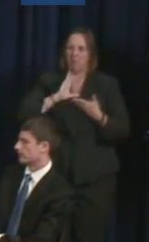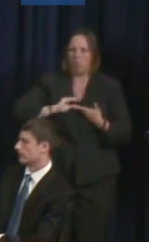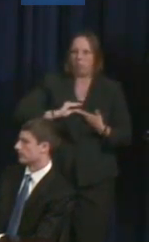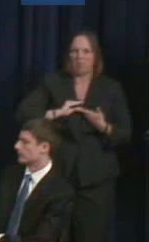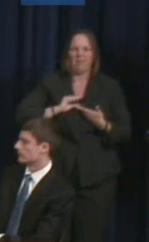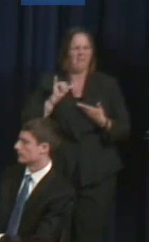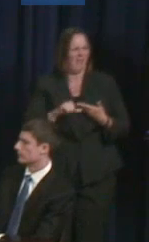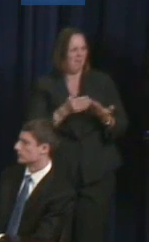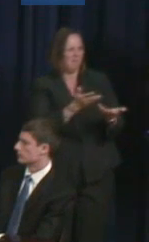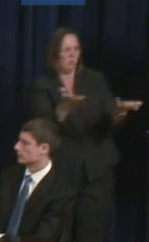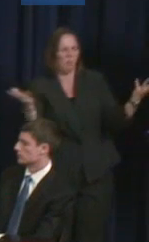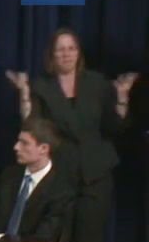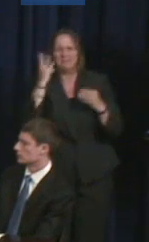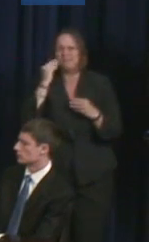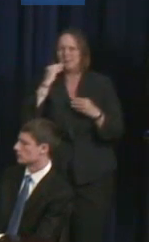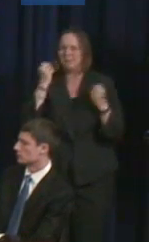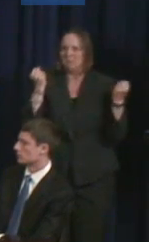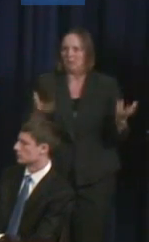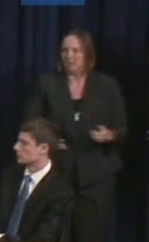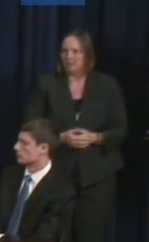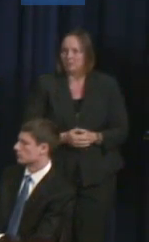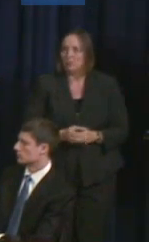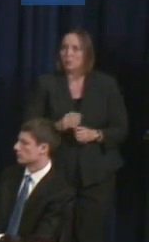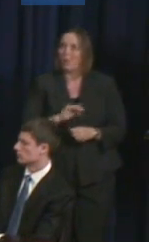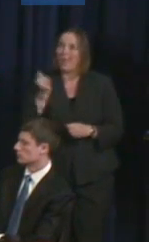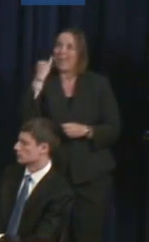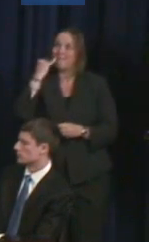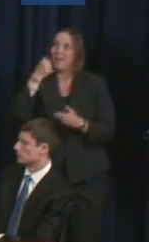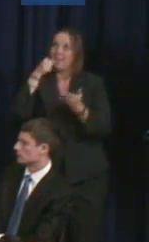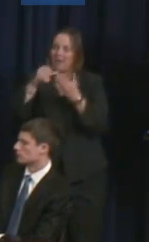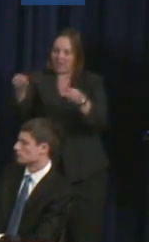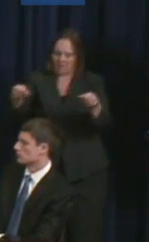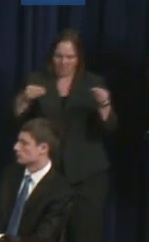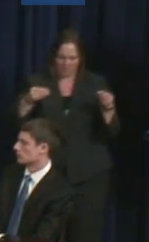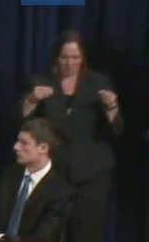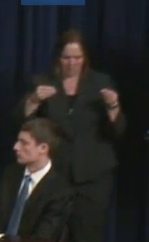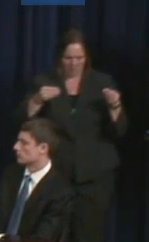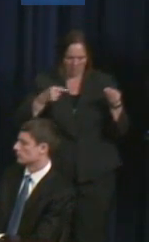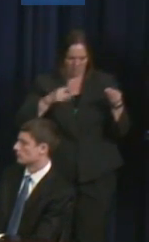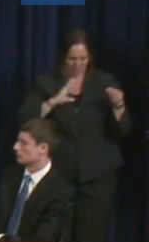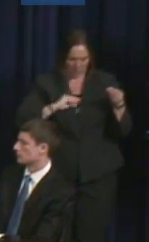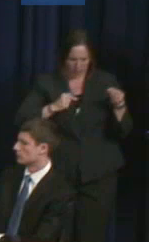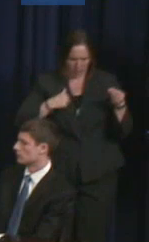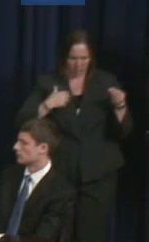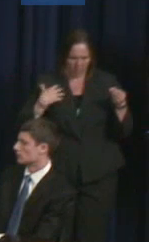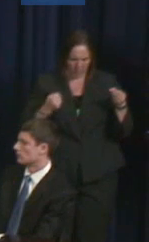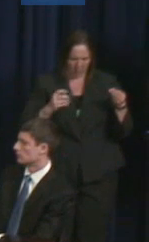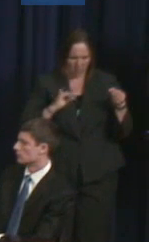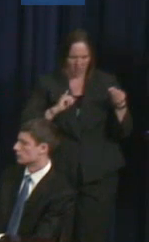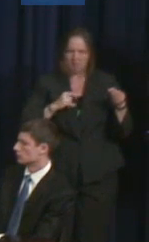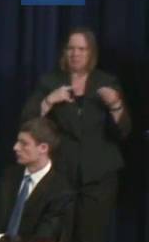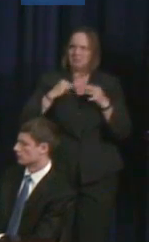And so hearing it in a letter I thought presented in a format that would be more personal, so it turns